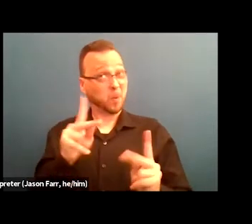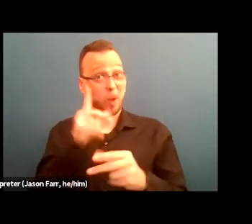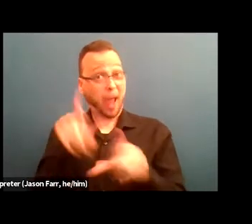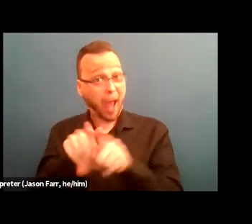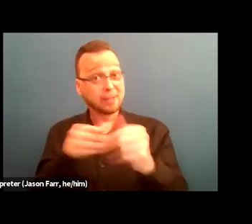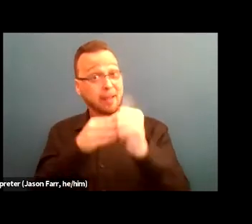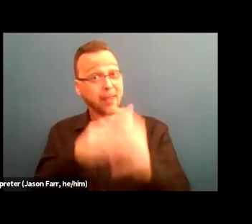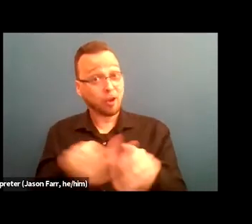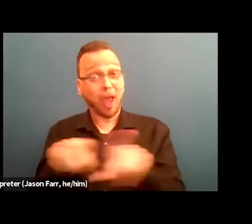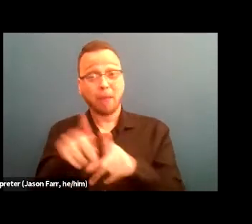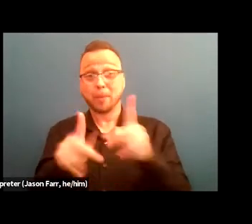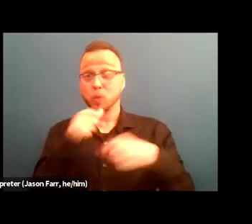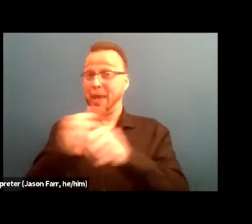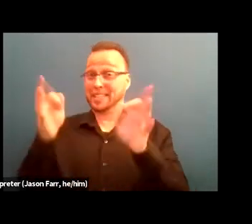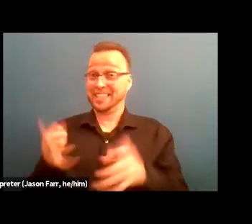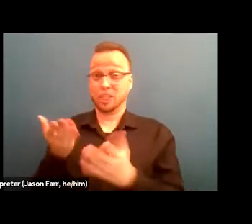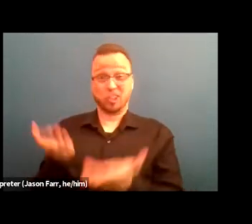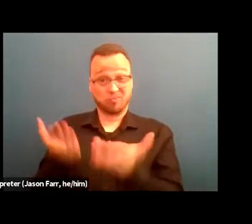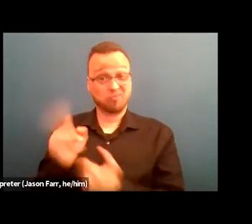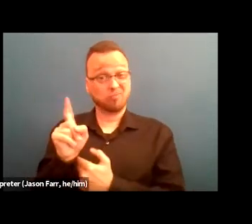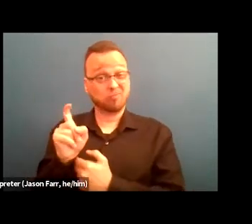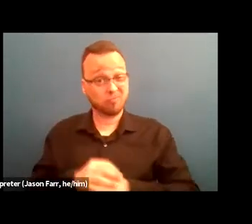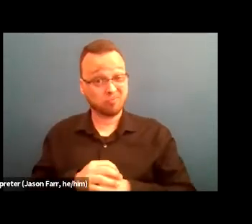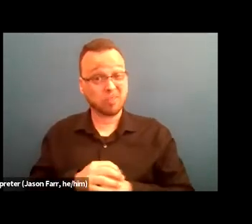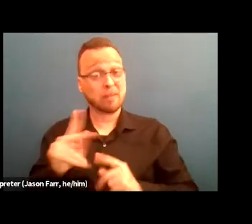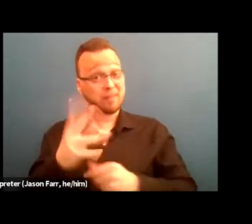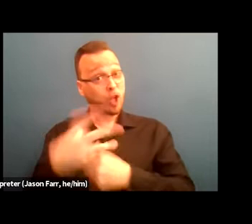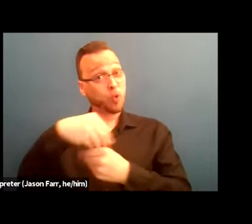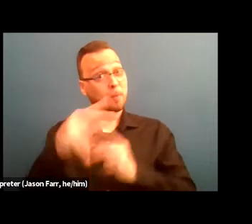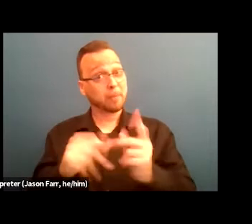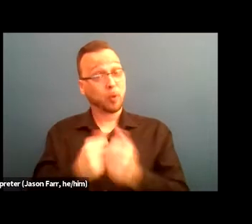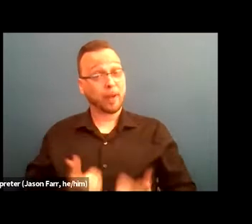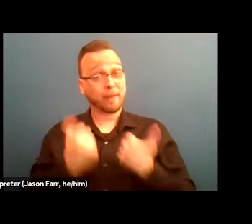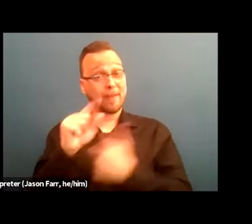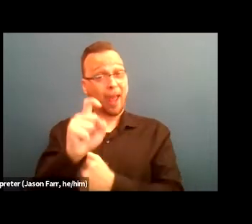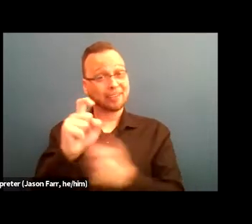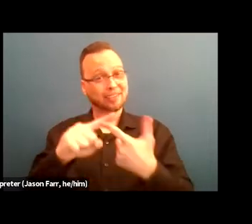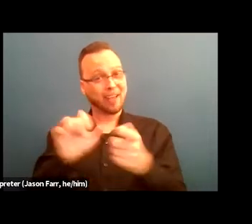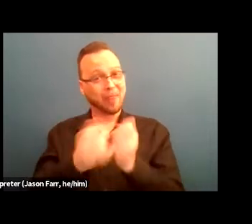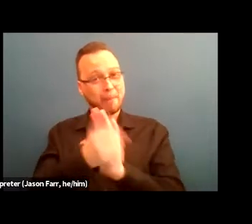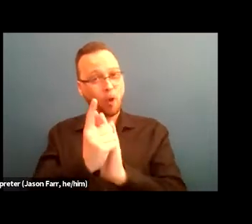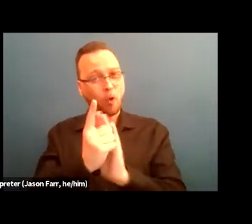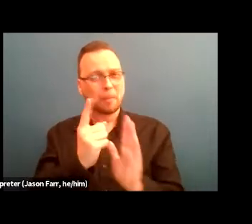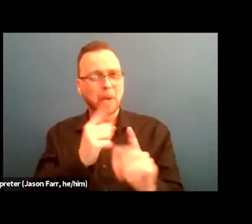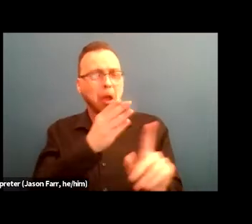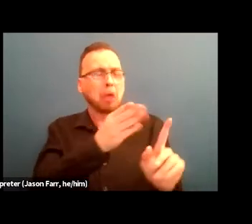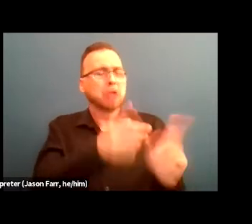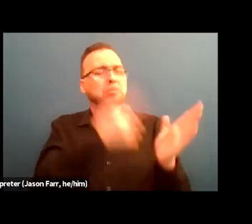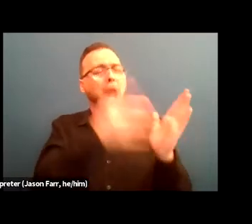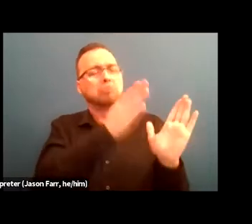has your community included some lived X folks at various moments like in focus groups, but there might not be anything ongoing or perhaps your community's in the process